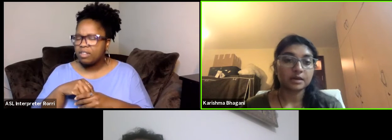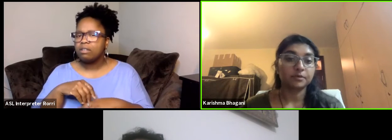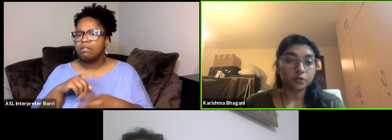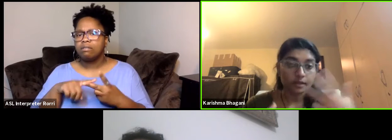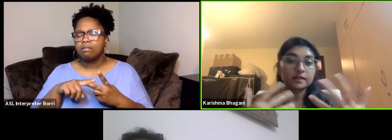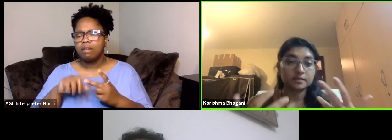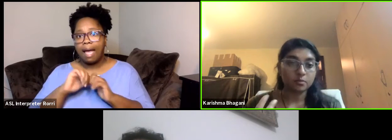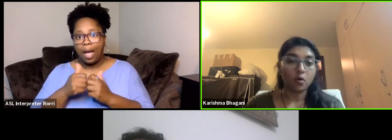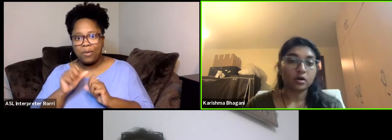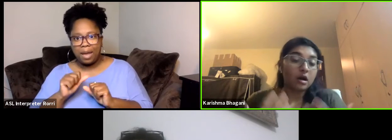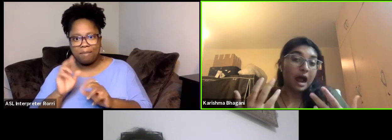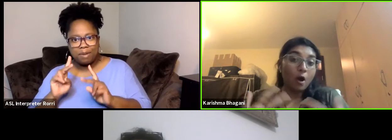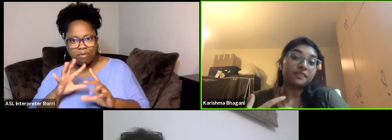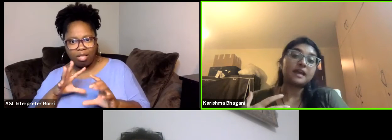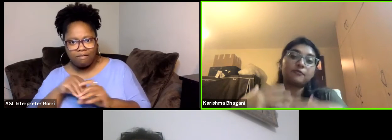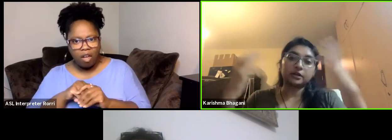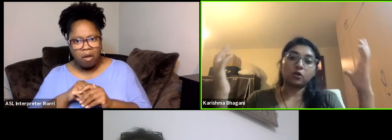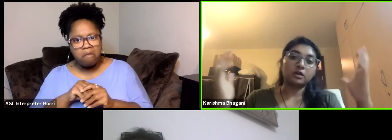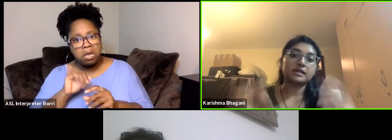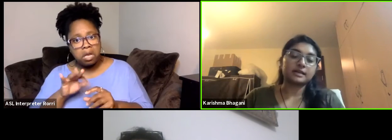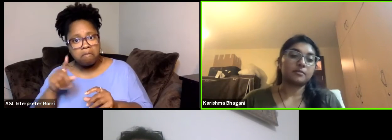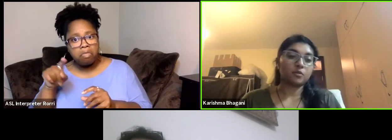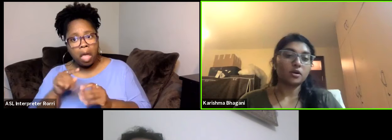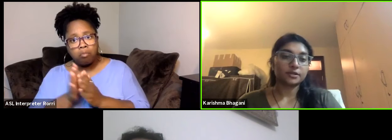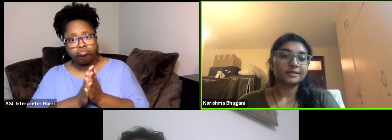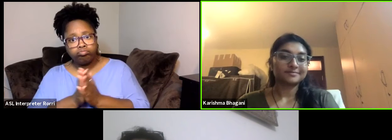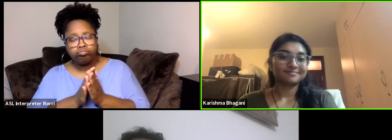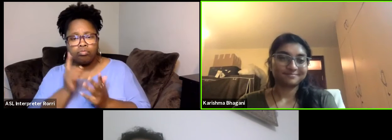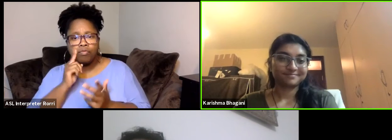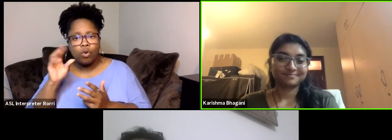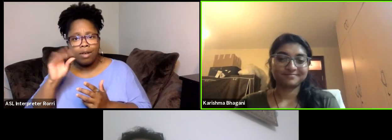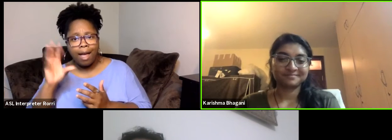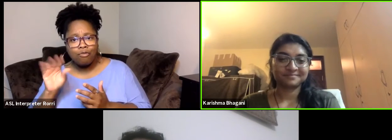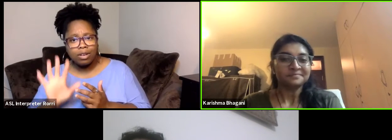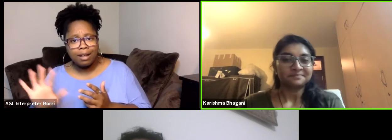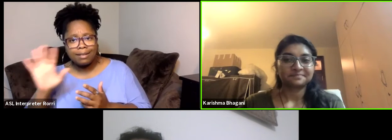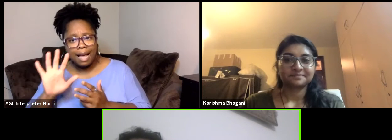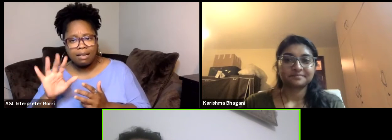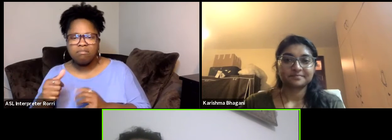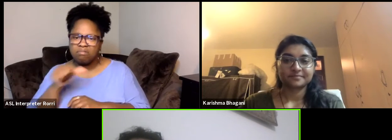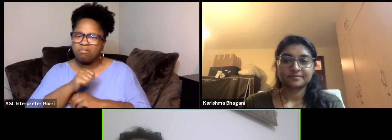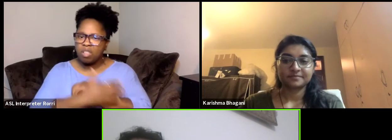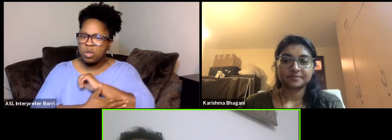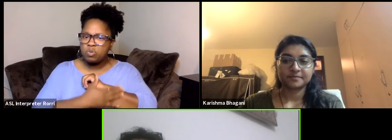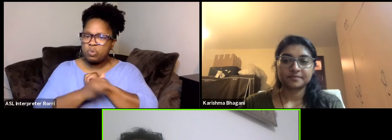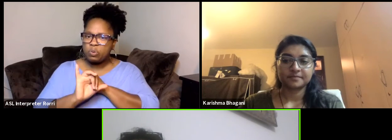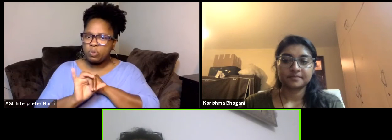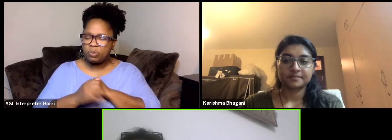in pursuing this more on the African continent and abroad. Thank you, so the first thing that you have CFW